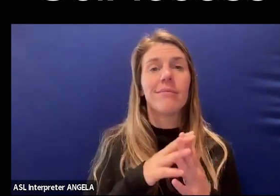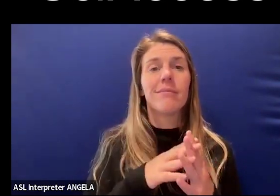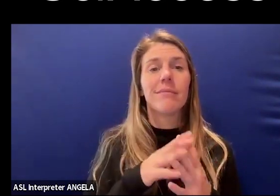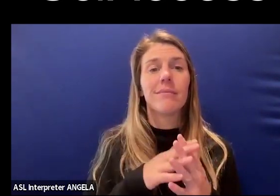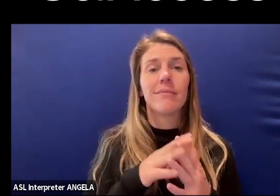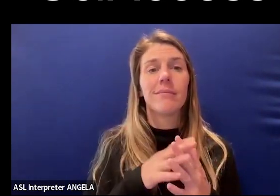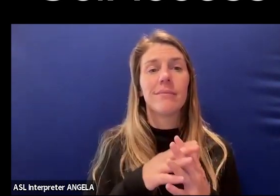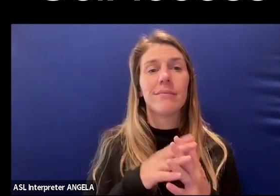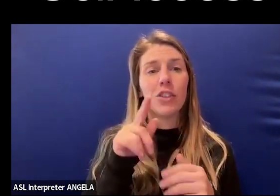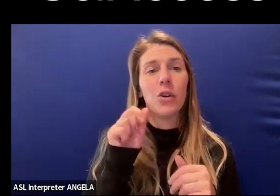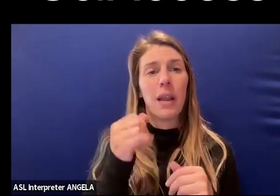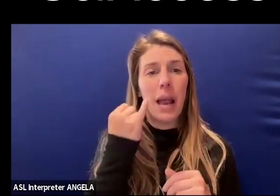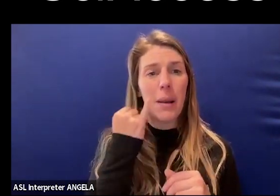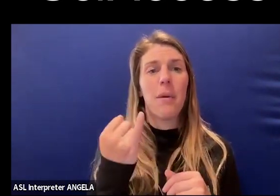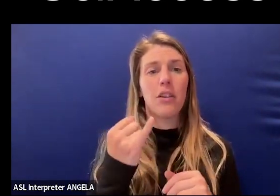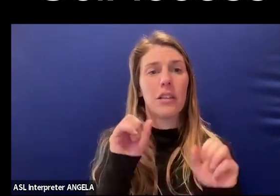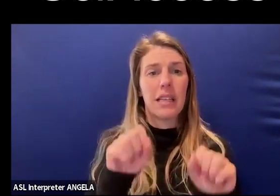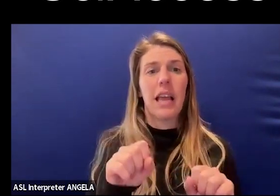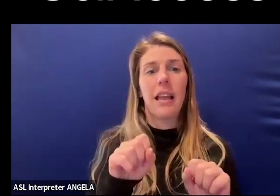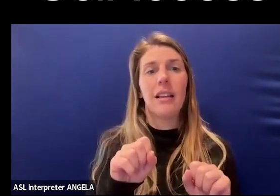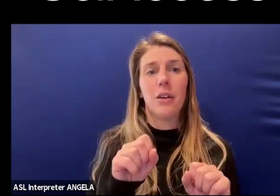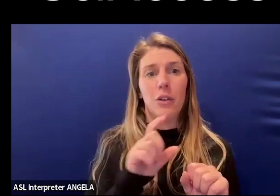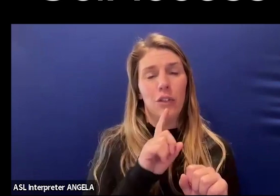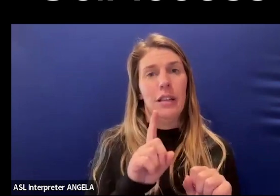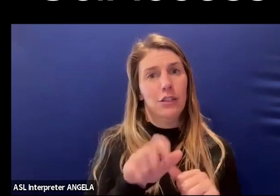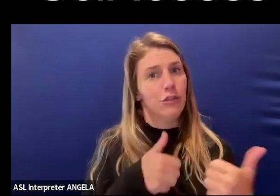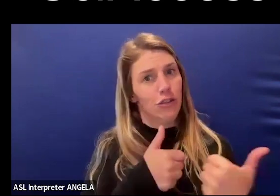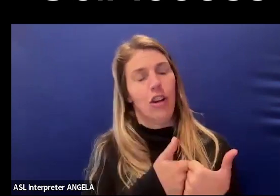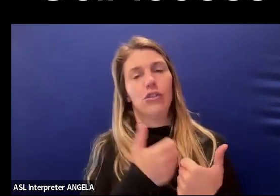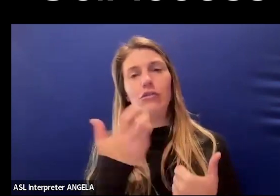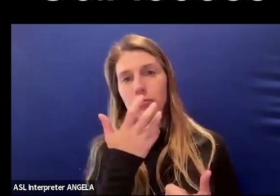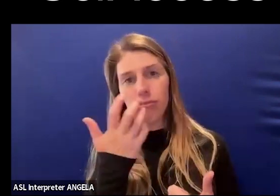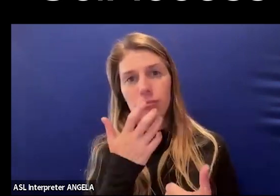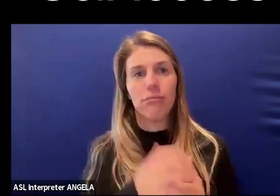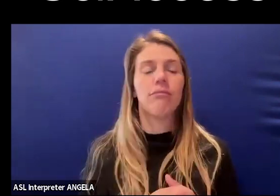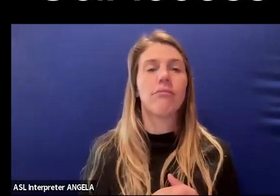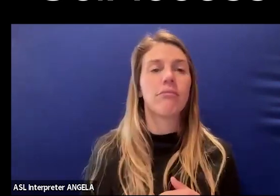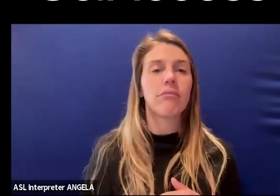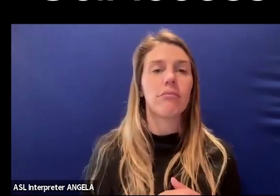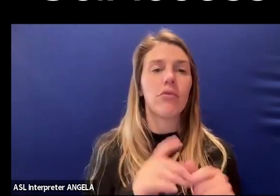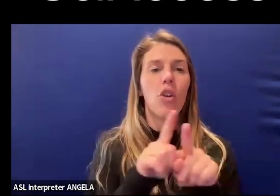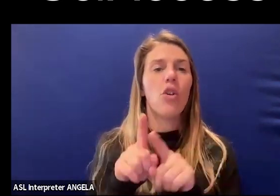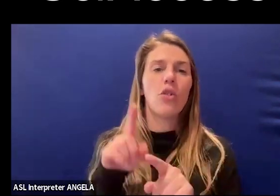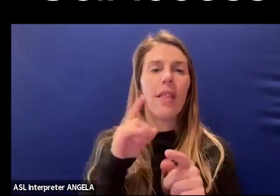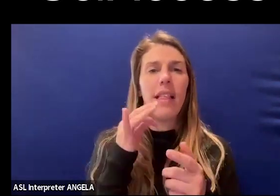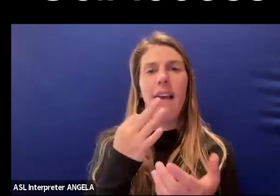which as you can imagine can be really, really challenging. Plus there's also the financial component